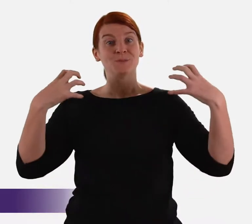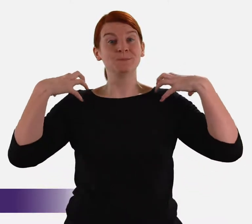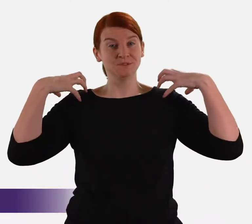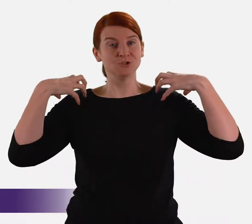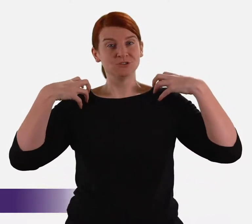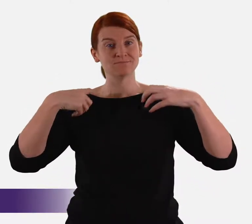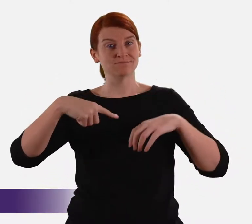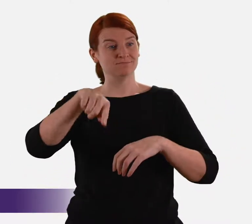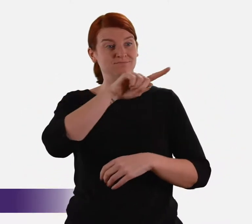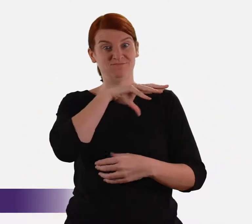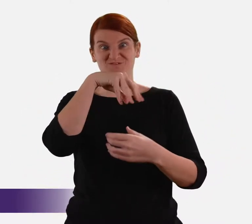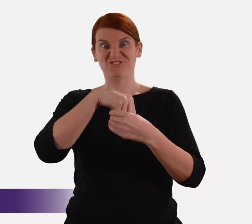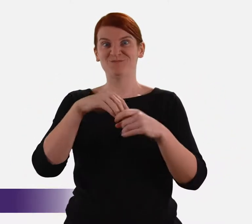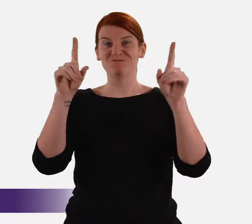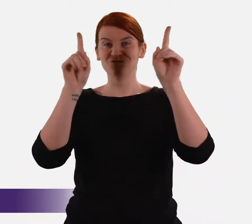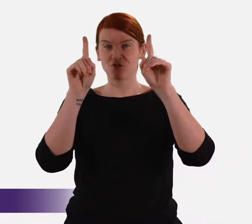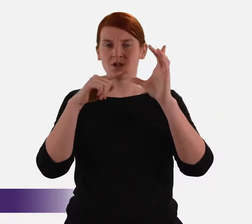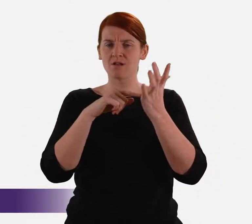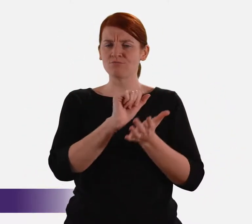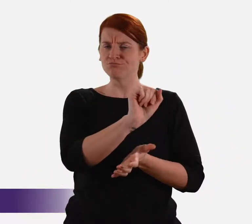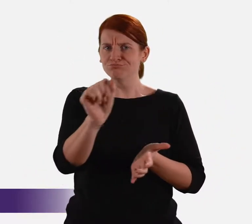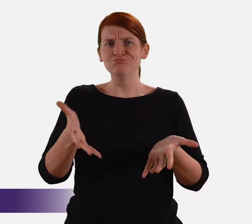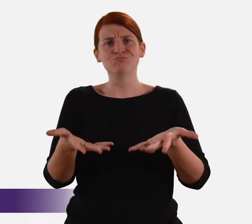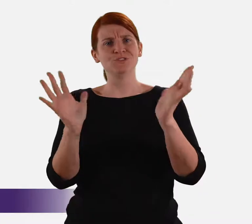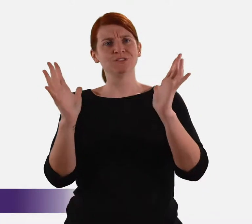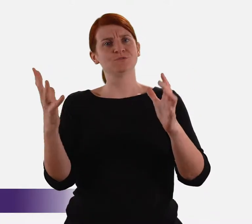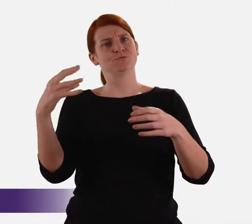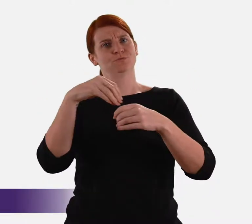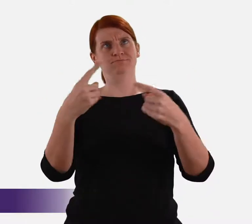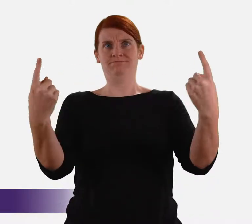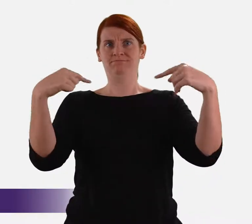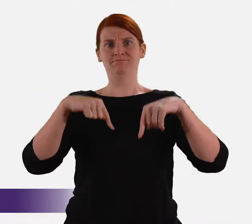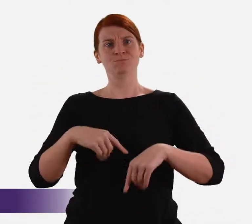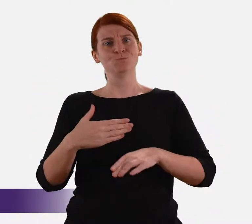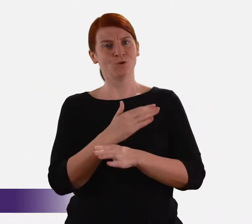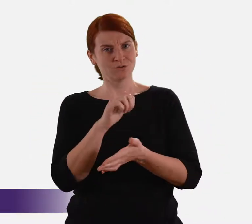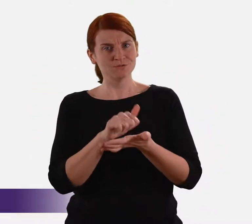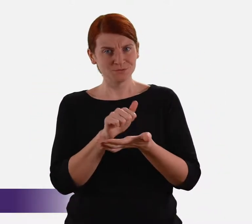that of my fellow Commissioners present today at your willingness to attend the Workshop and